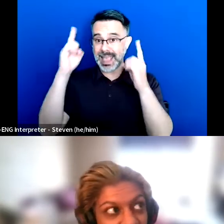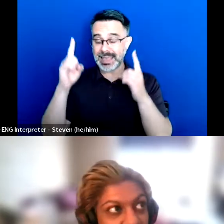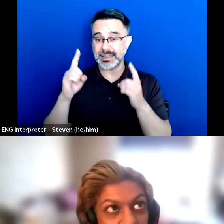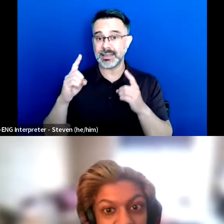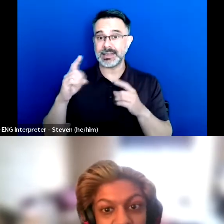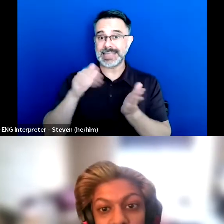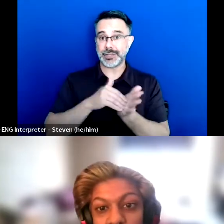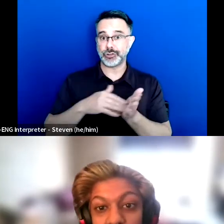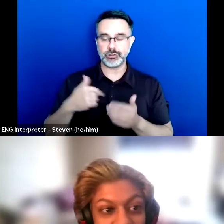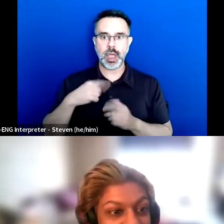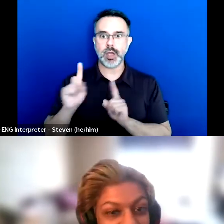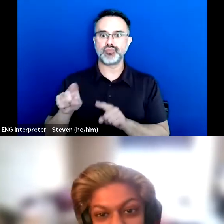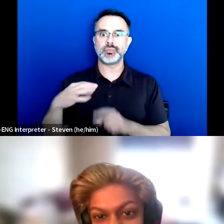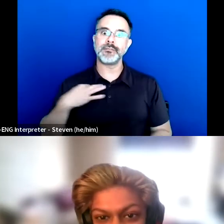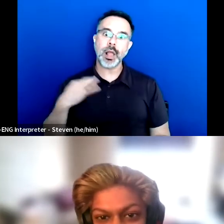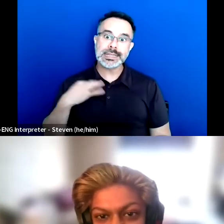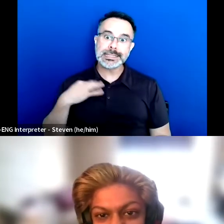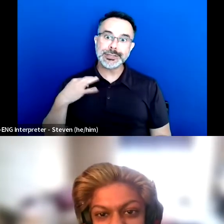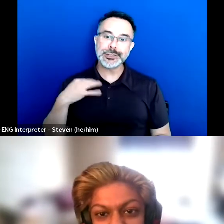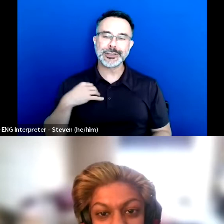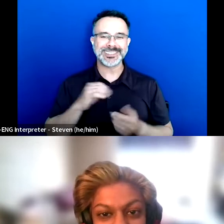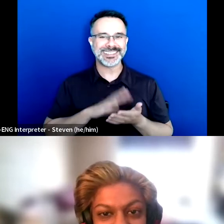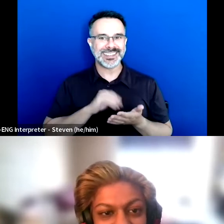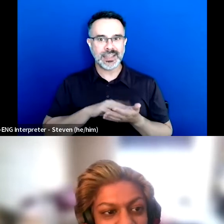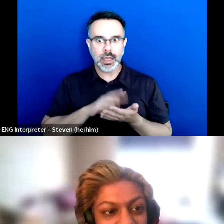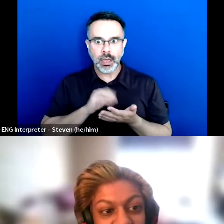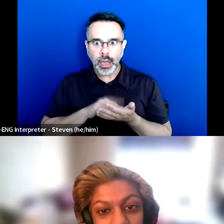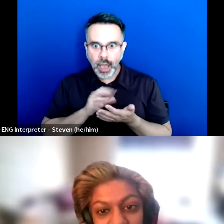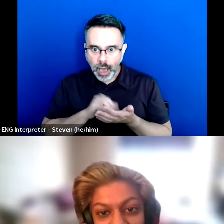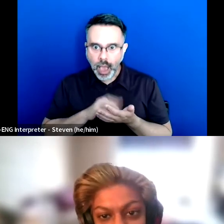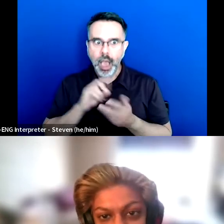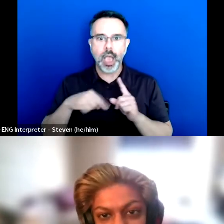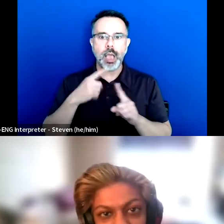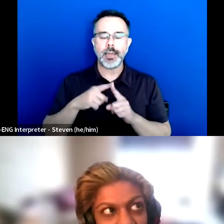And I started to learn all of this information about sexuality, about sexual health,